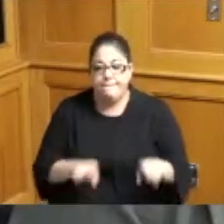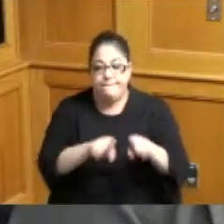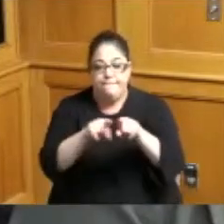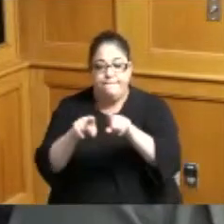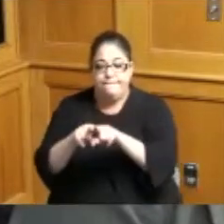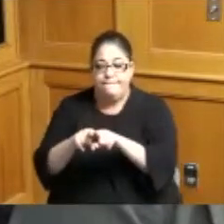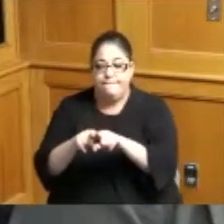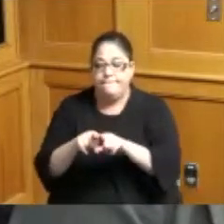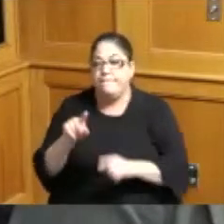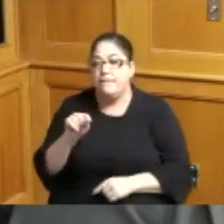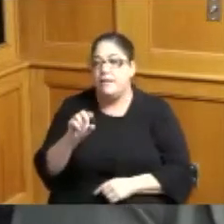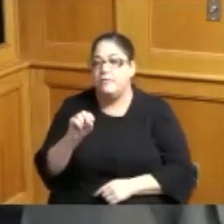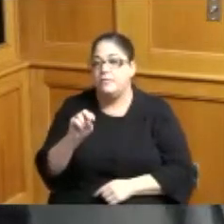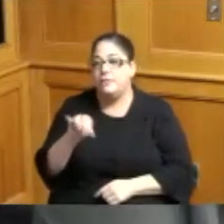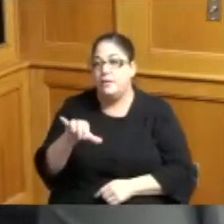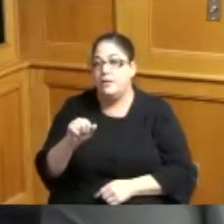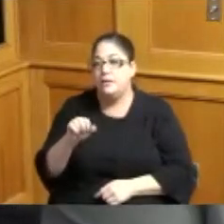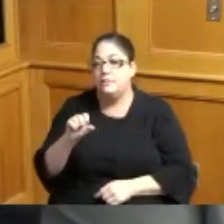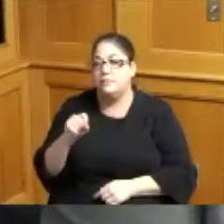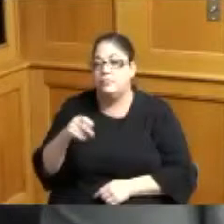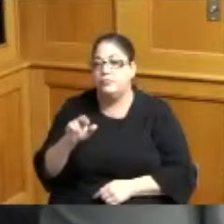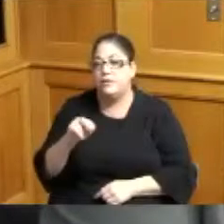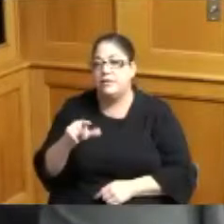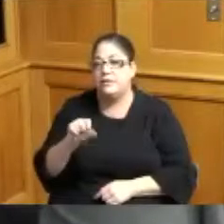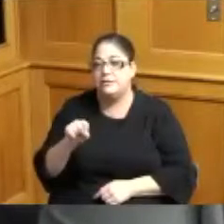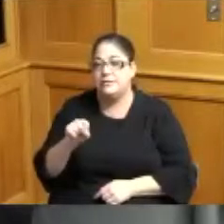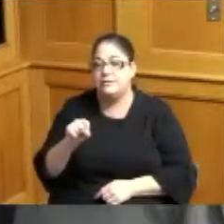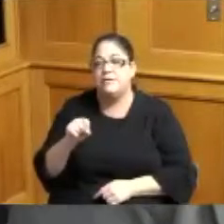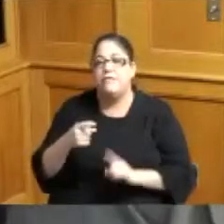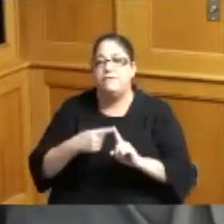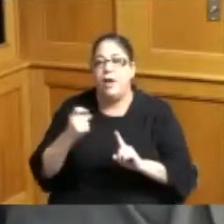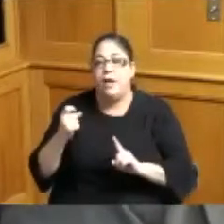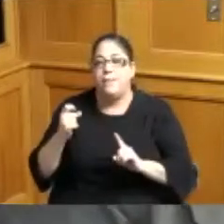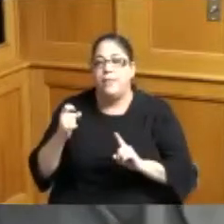Latonya Springs from housing opportunities made equal and the new Director there